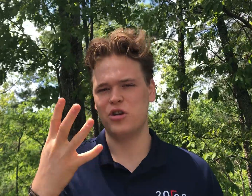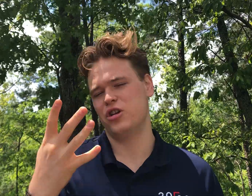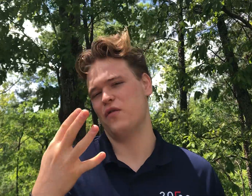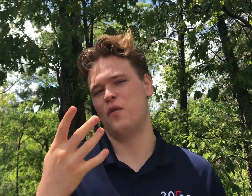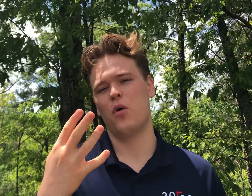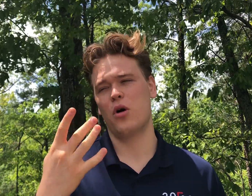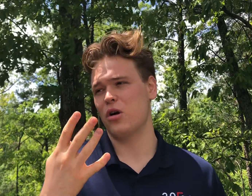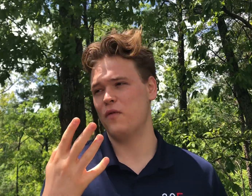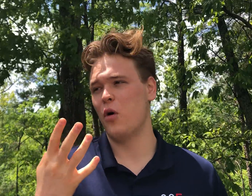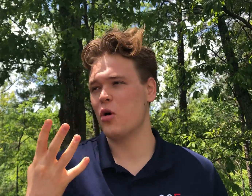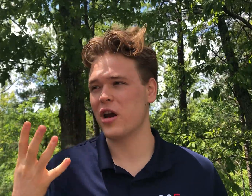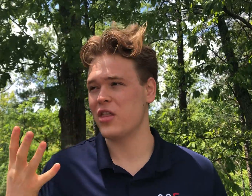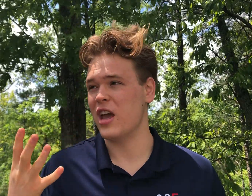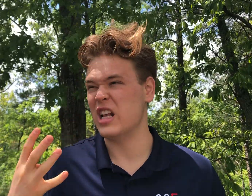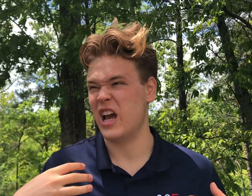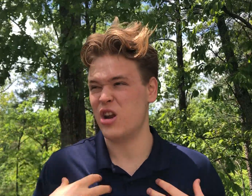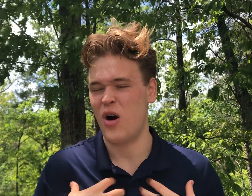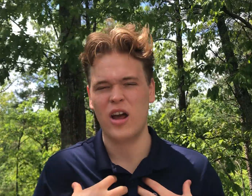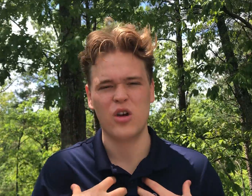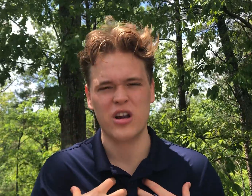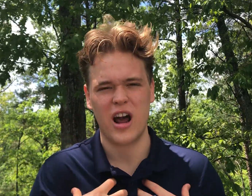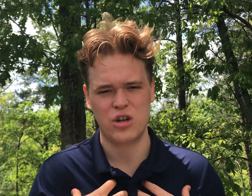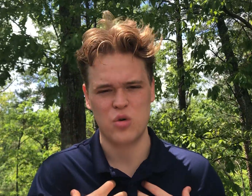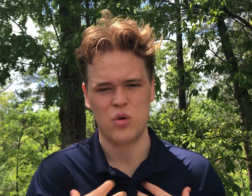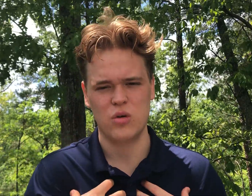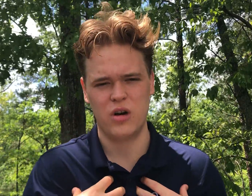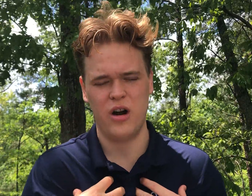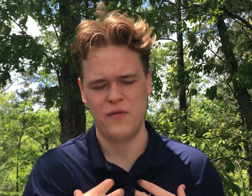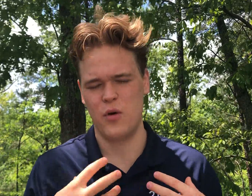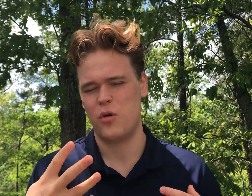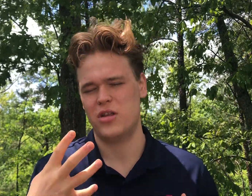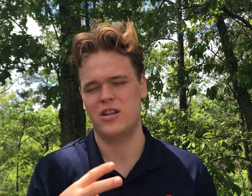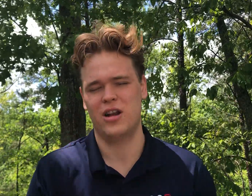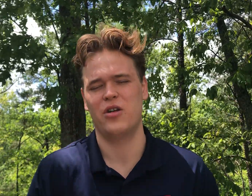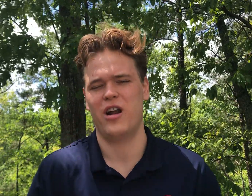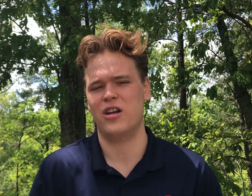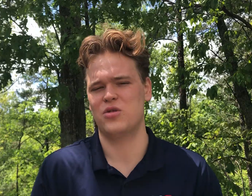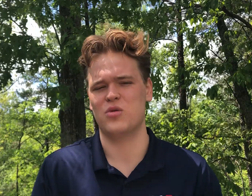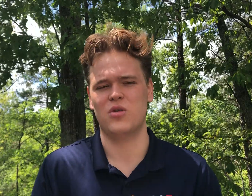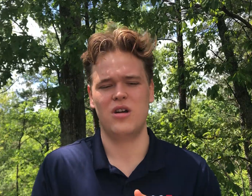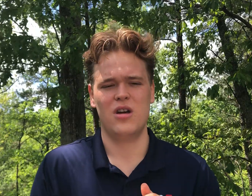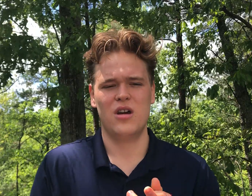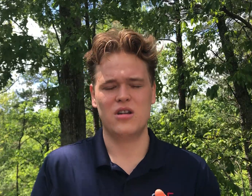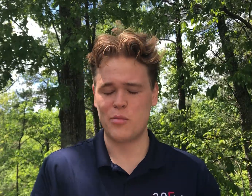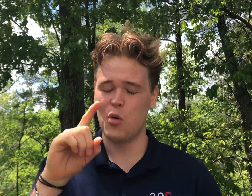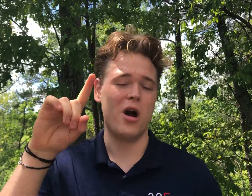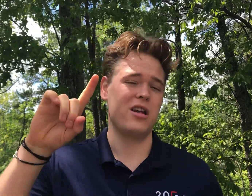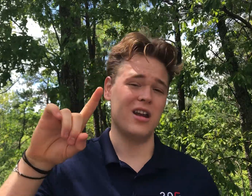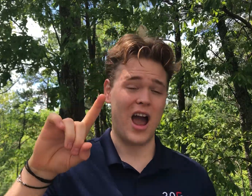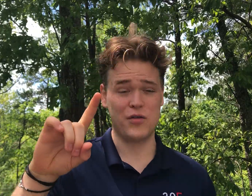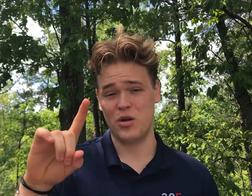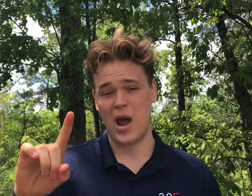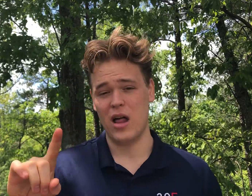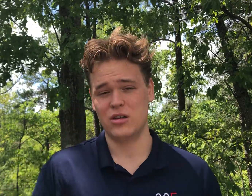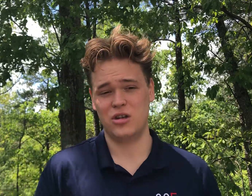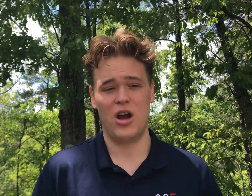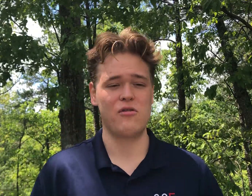I just want to share four quick things that I learned in high school, all right? Four quick things that I learned in high school. Number one, have a good balance,